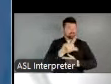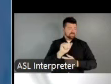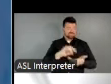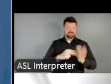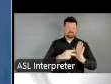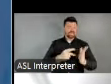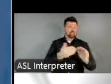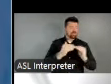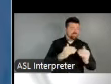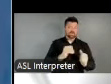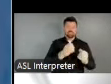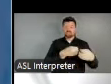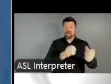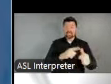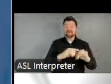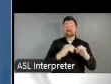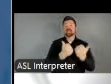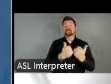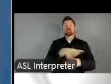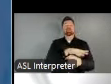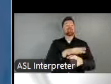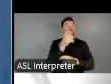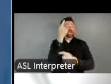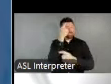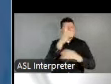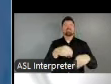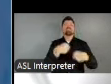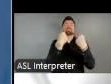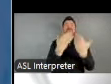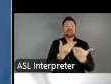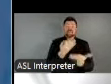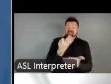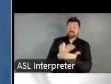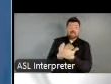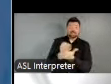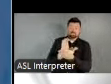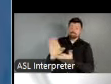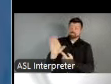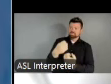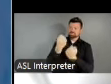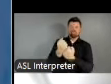agency of local government that primarily provides financial support, services, or other programs for